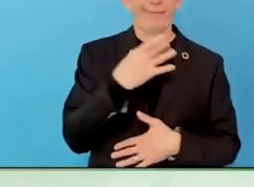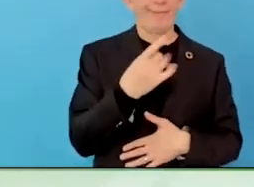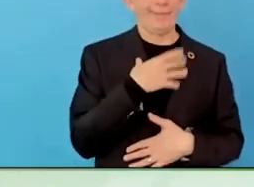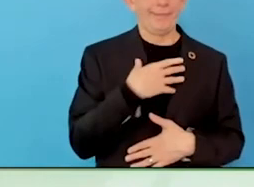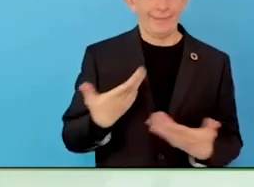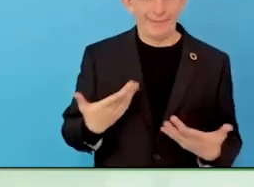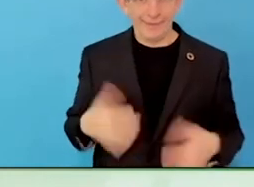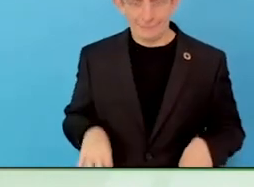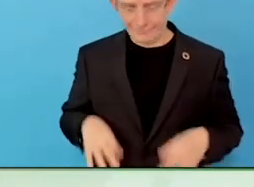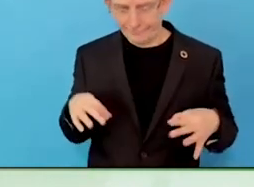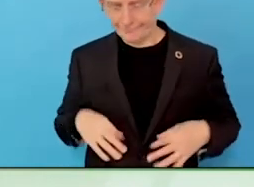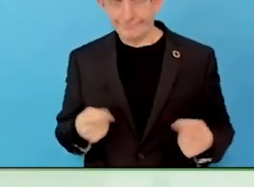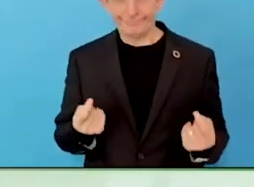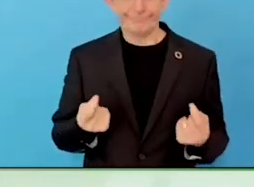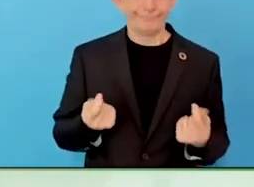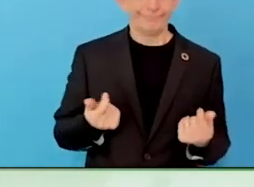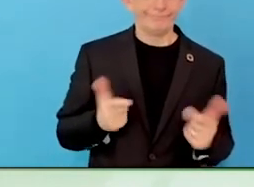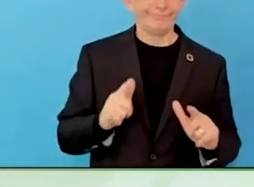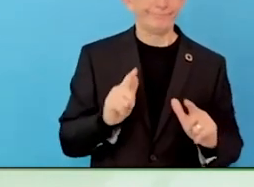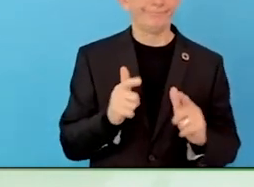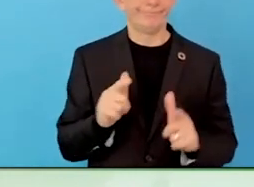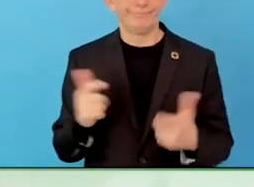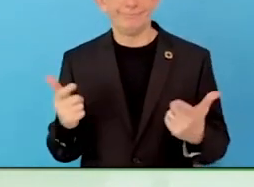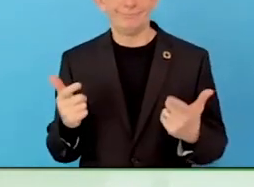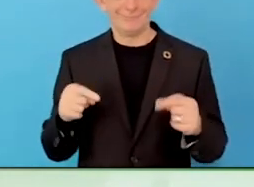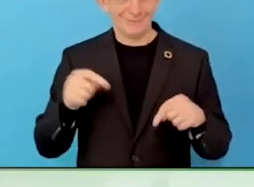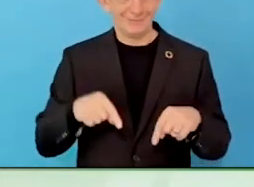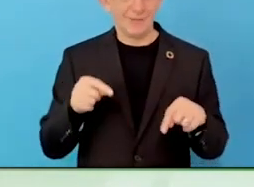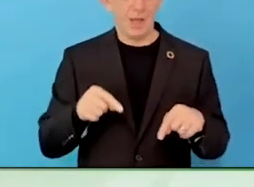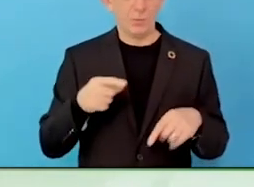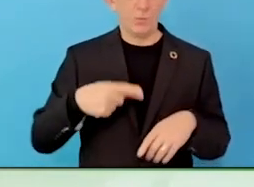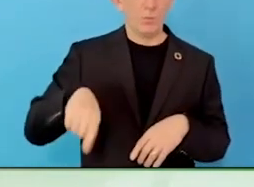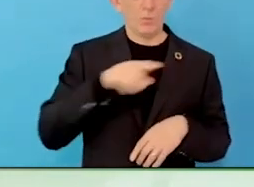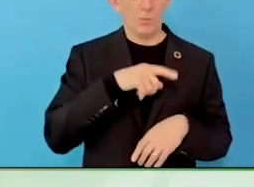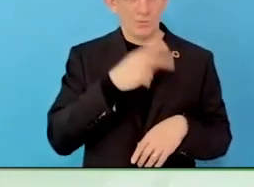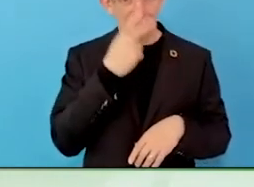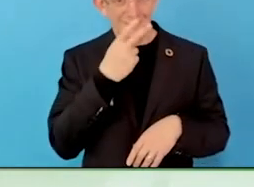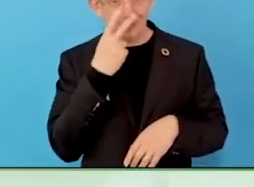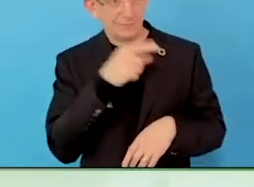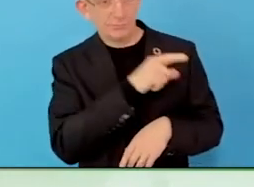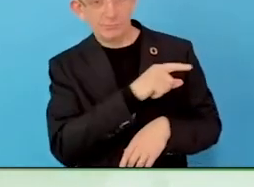I just want to say, what we are talking about is the need for the